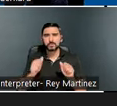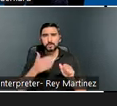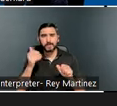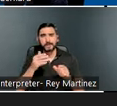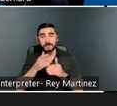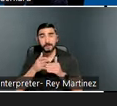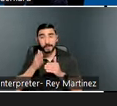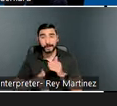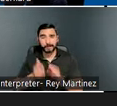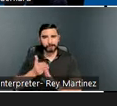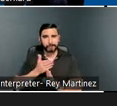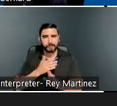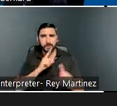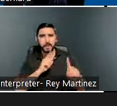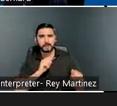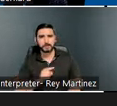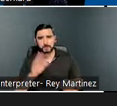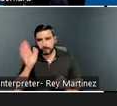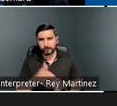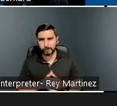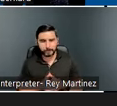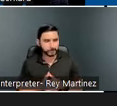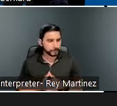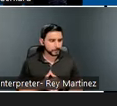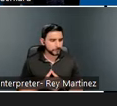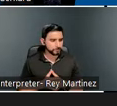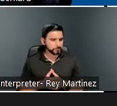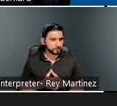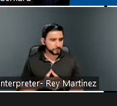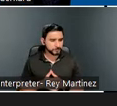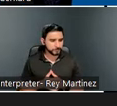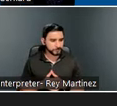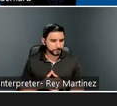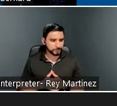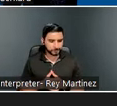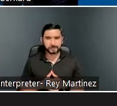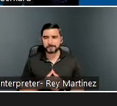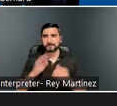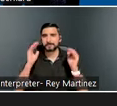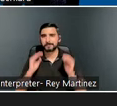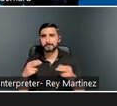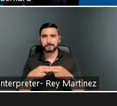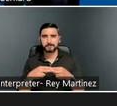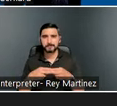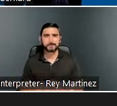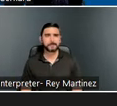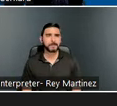as possible during the question-and-answer session. Let's get started. Next slide.